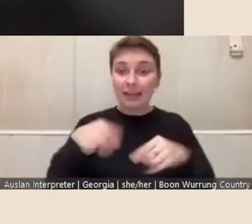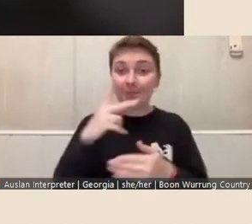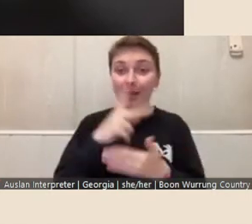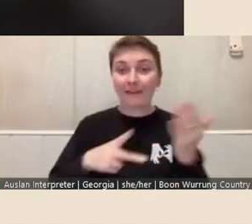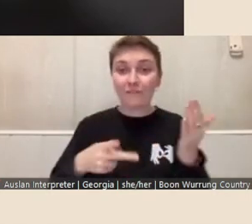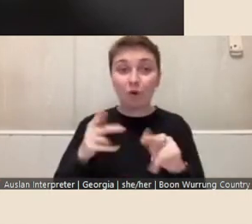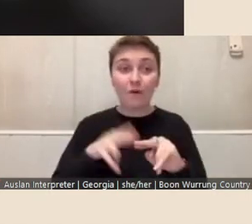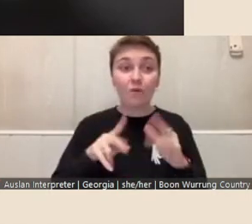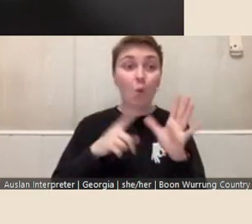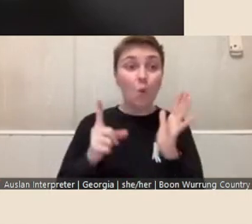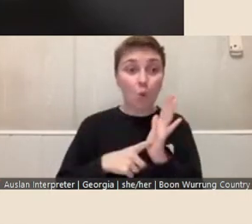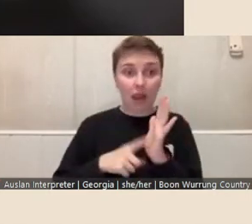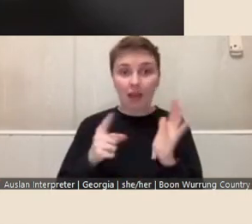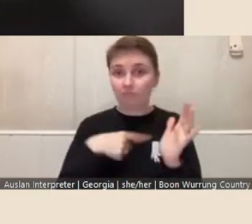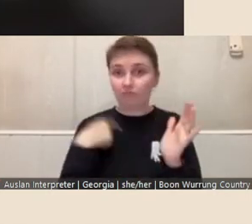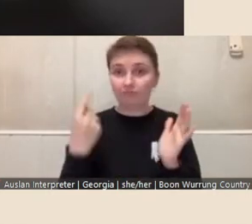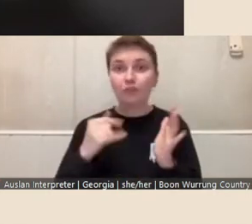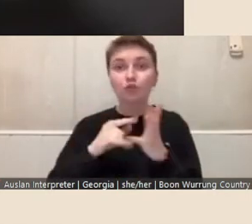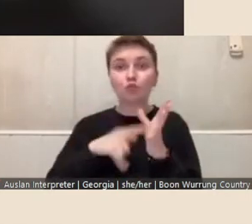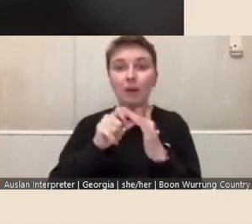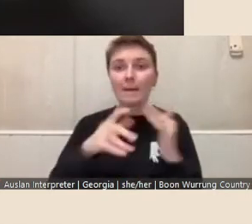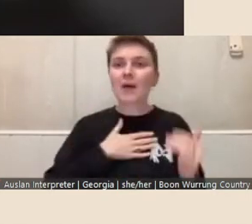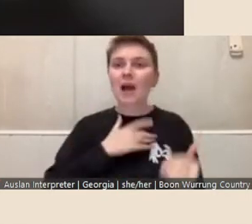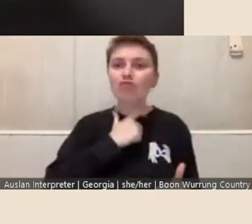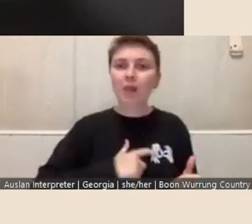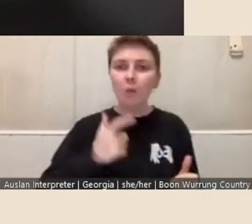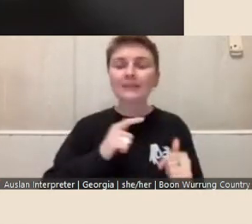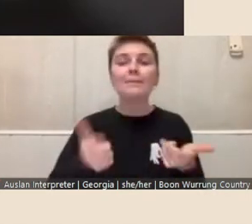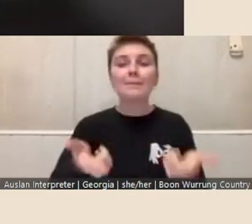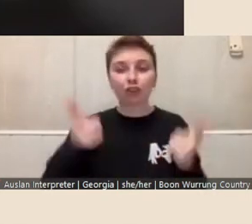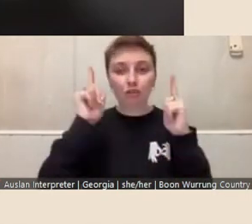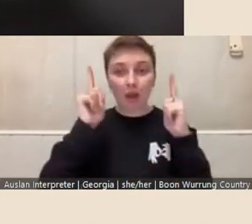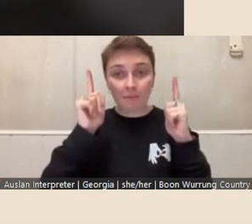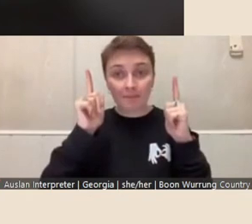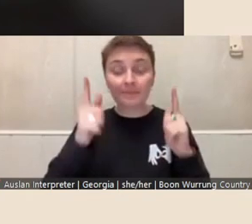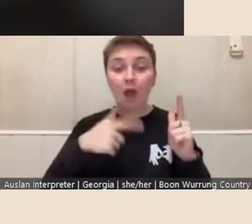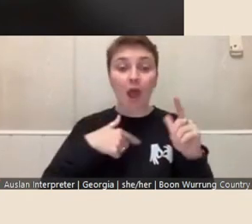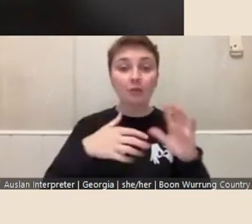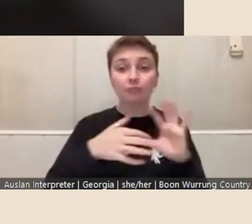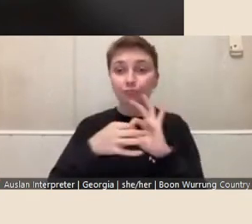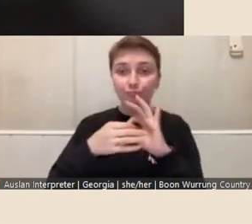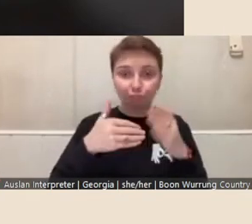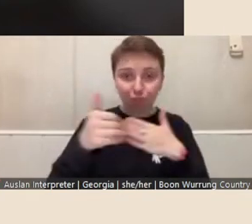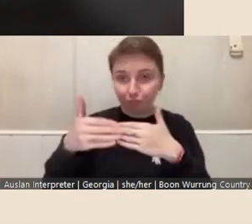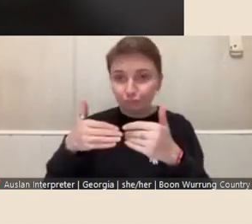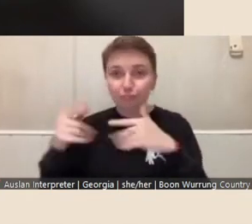my role is studio manager, I coordinate most of the activities, as well as teach,